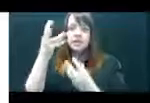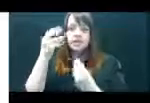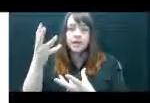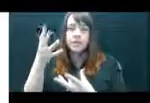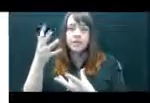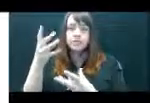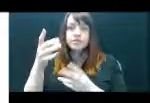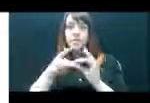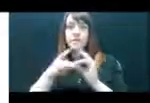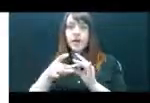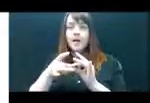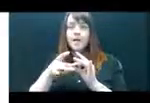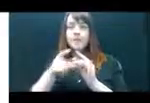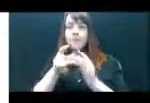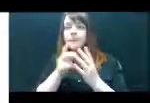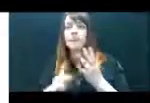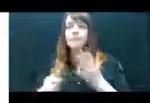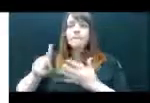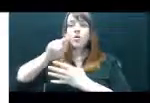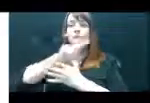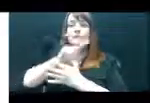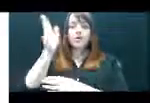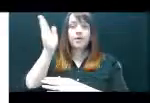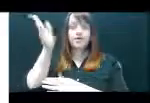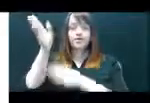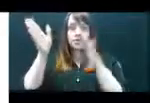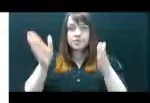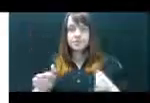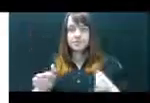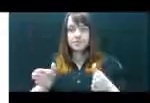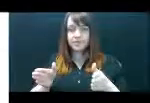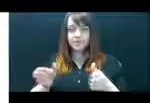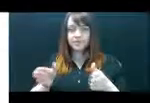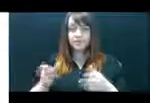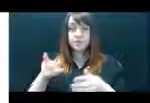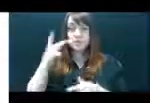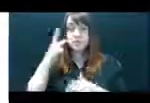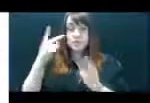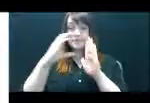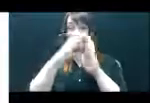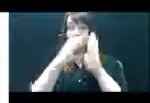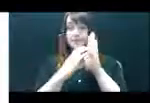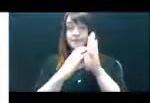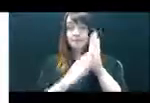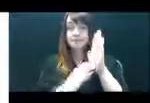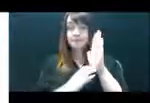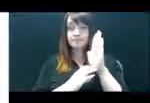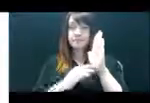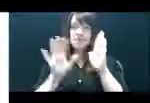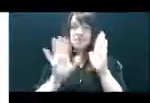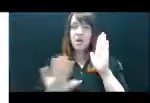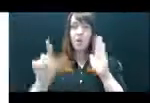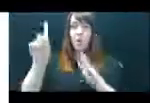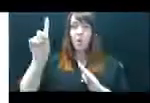The section is located about one third of the way down the first page. If you have not